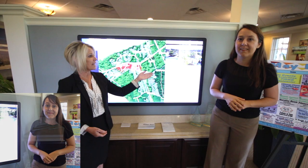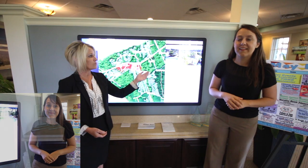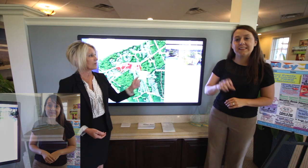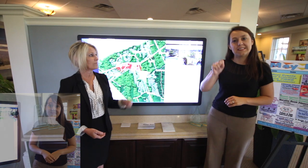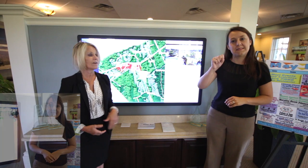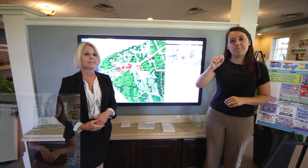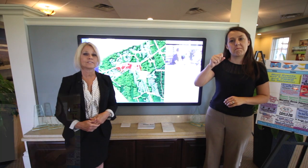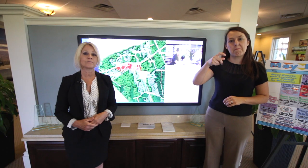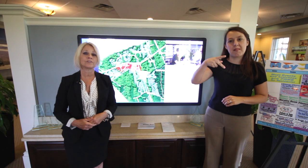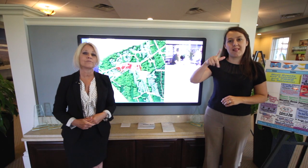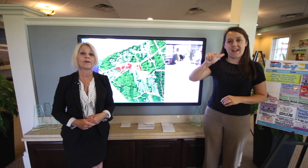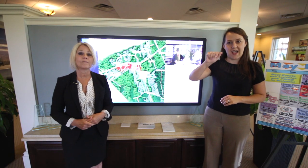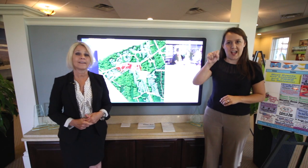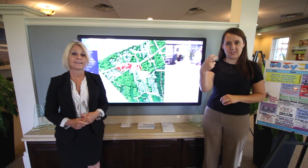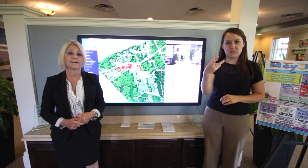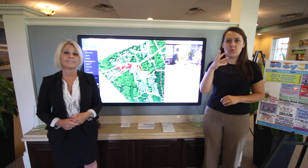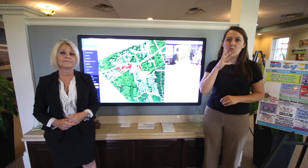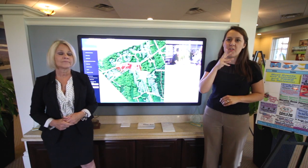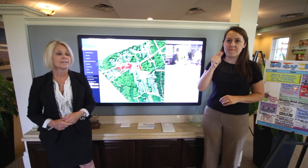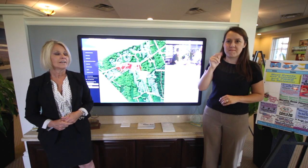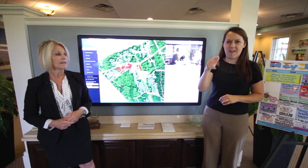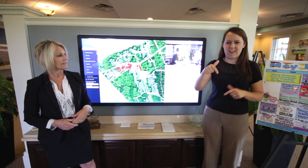Splash Waterpark is where you are right now.